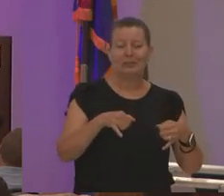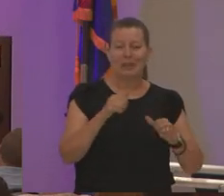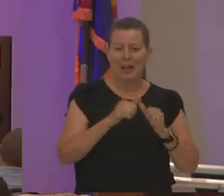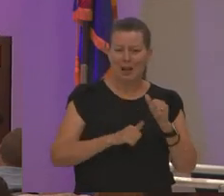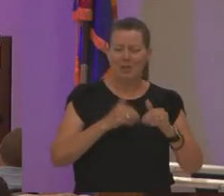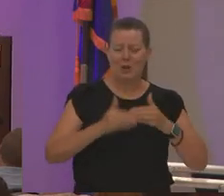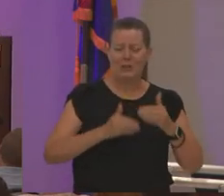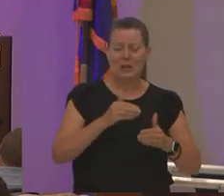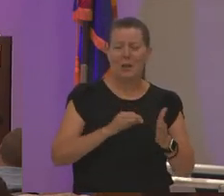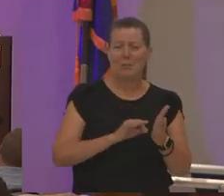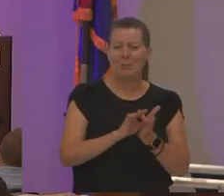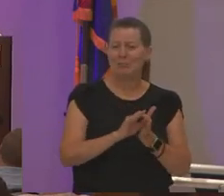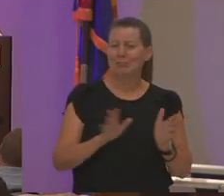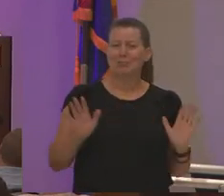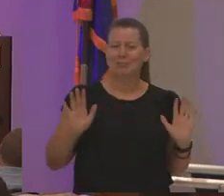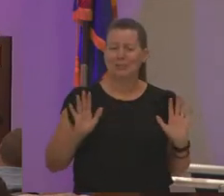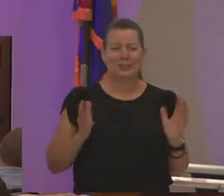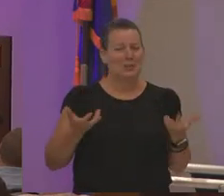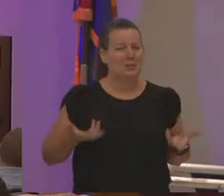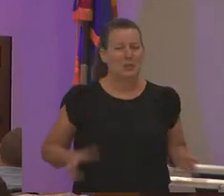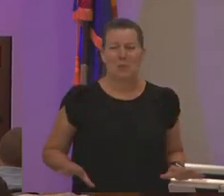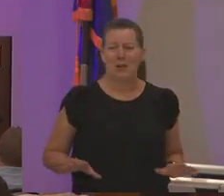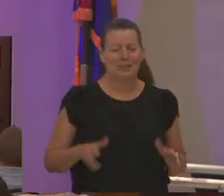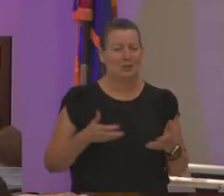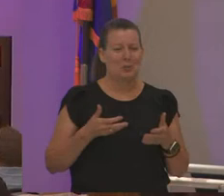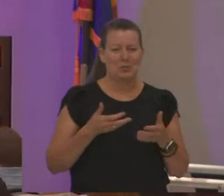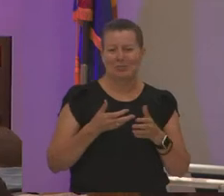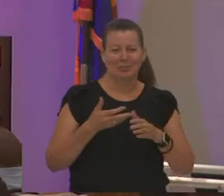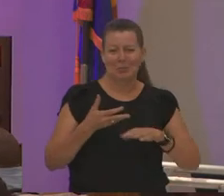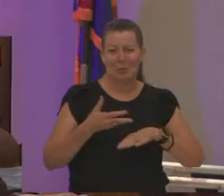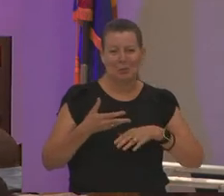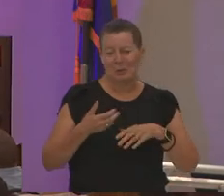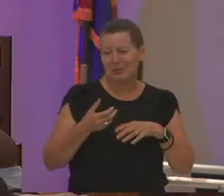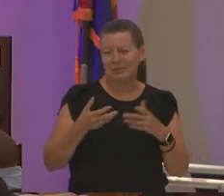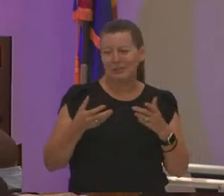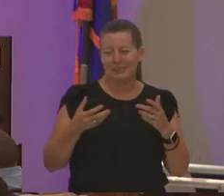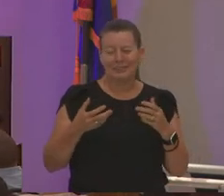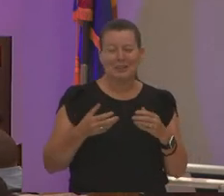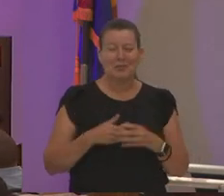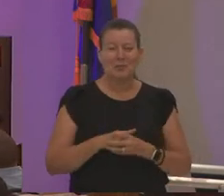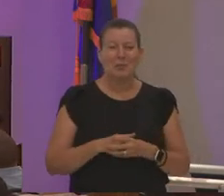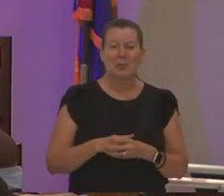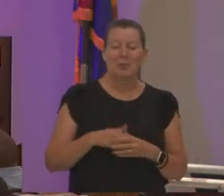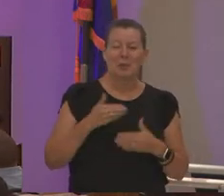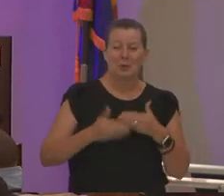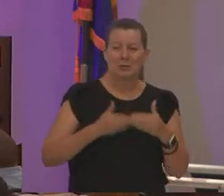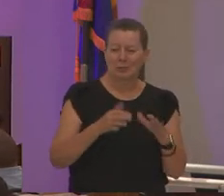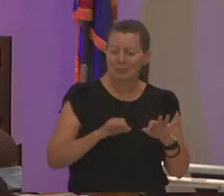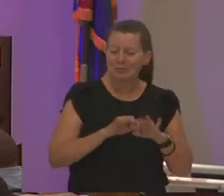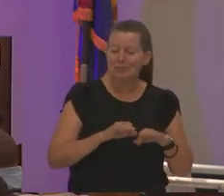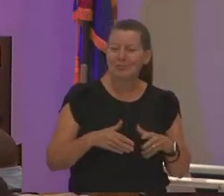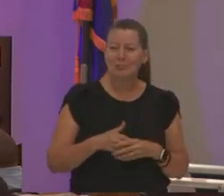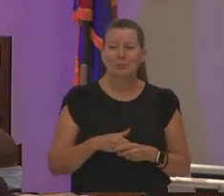every and you don't want to waste a step you don't want to waste a step so my point is is i could have said i had a bad day just because i had to